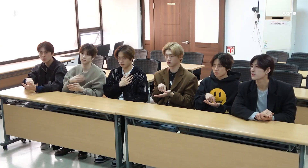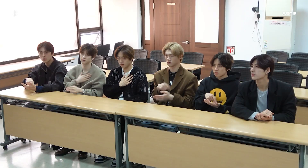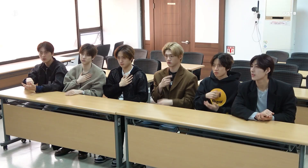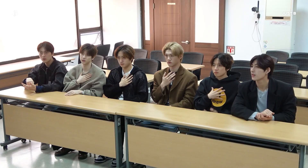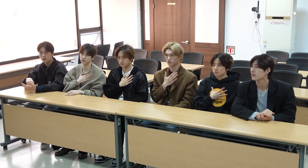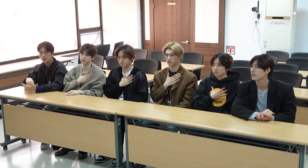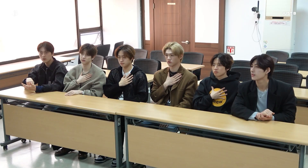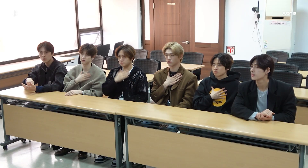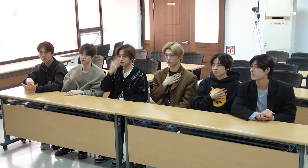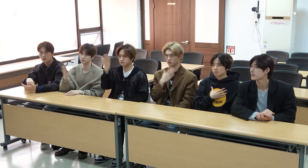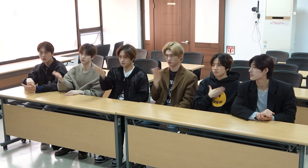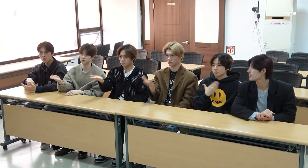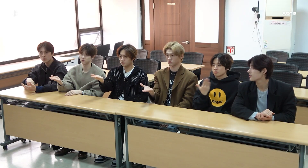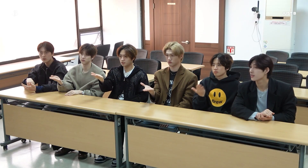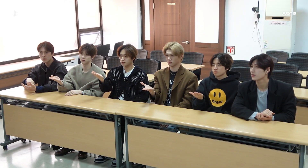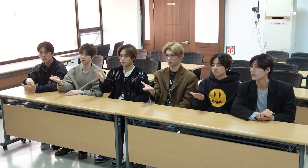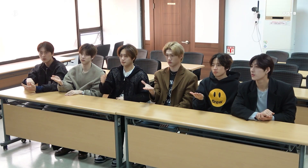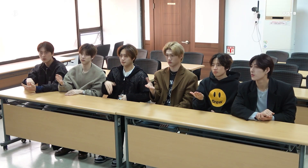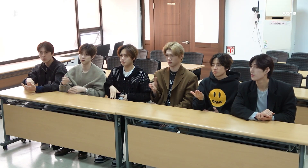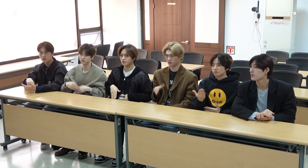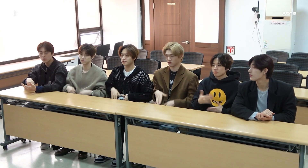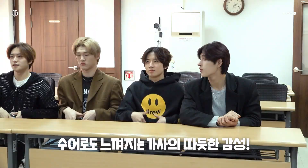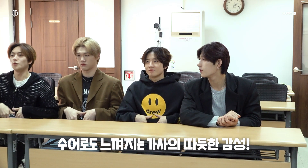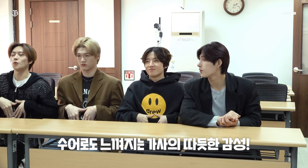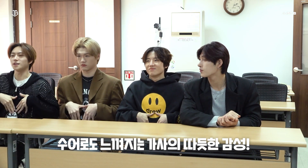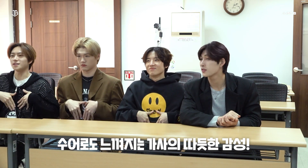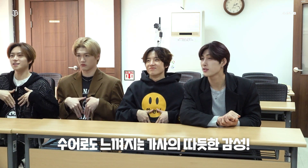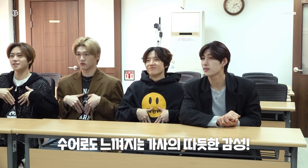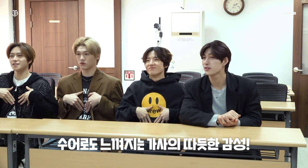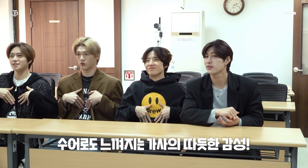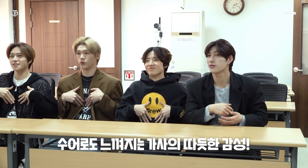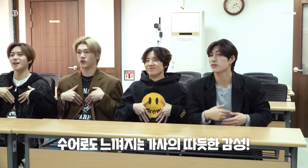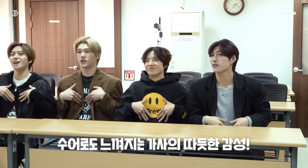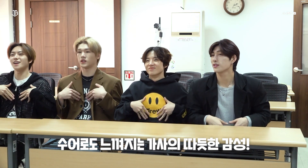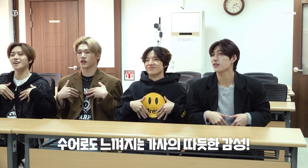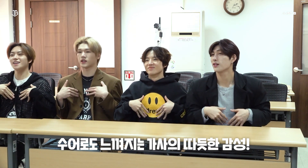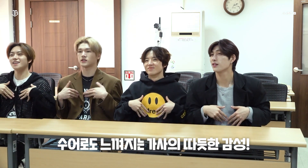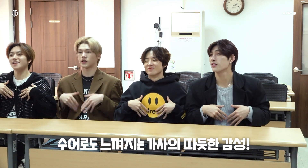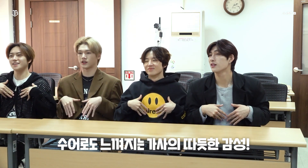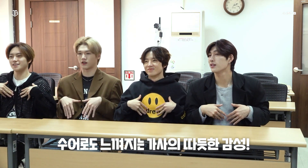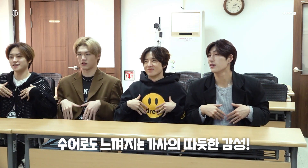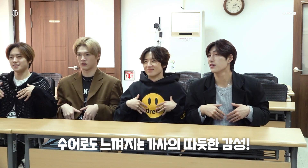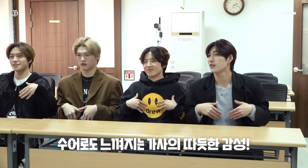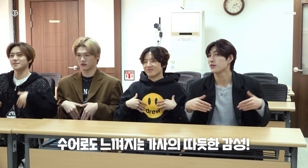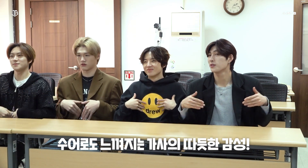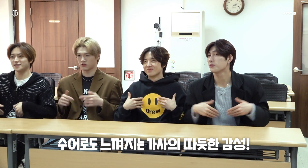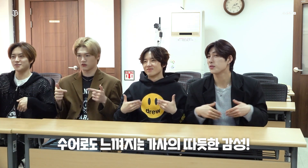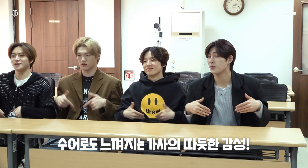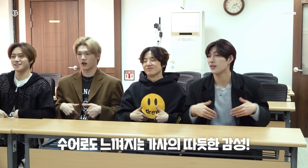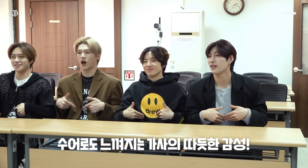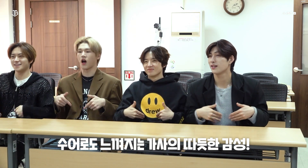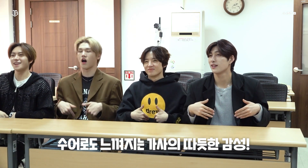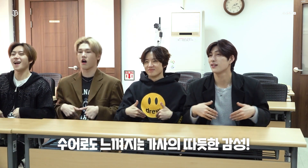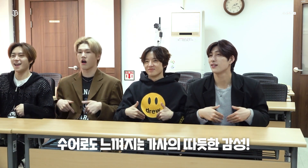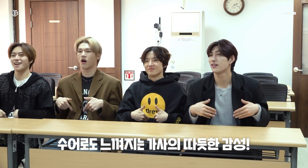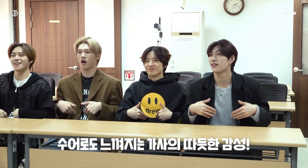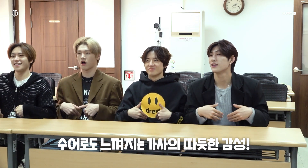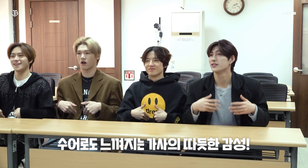'I, you' [The warmth of the lyrics can be felt through sign language as well!] 'Warm' 'Need'